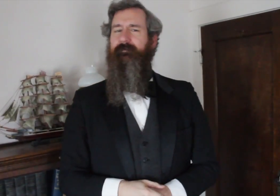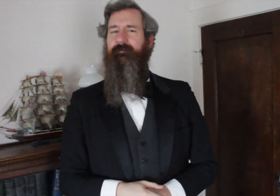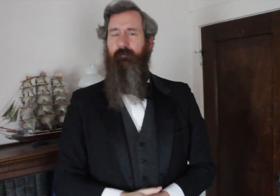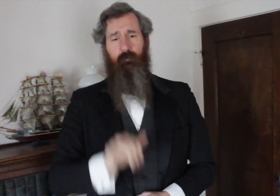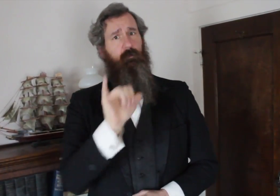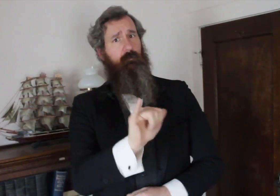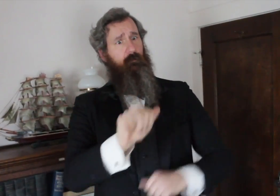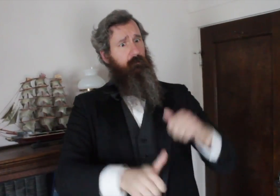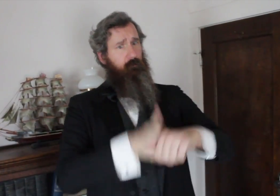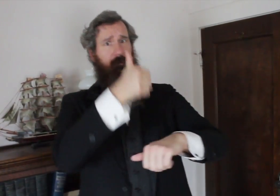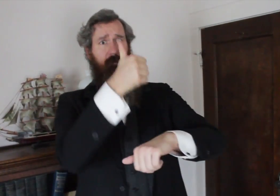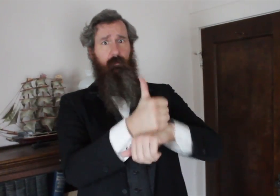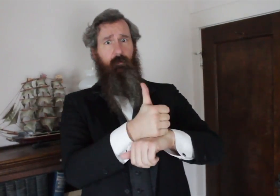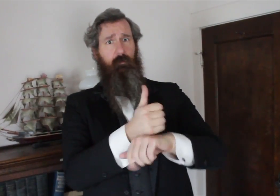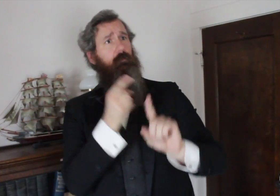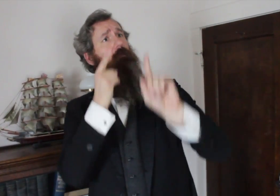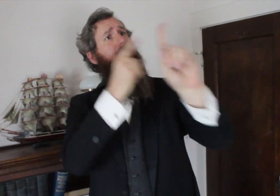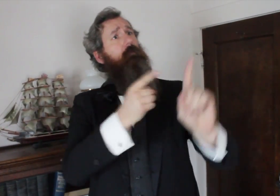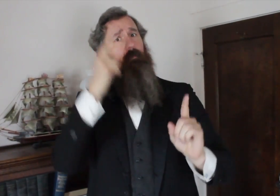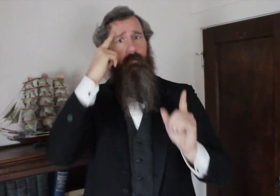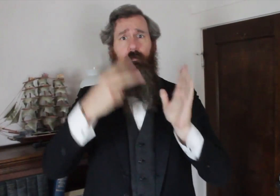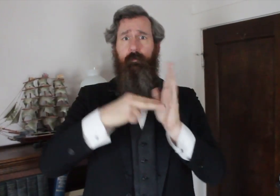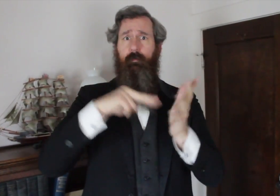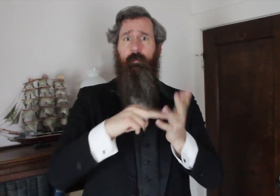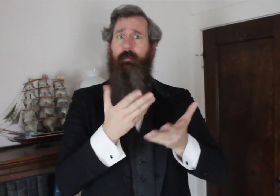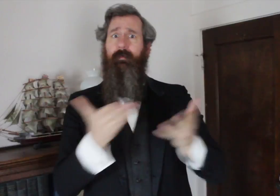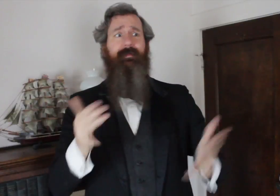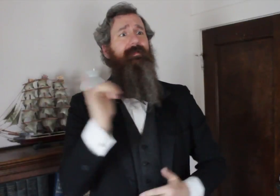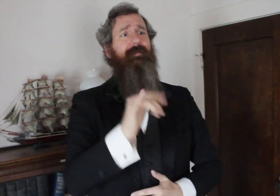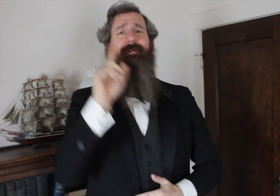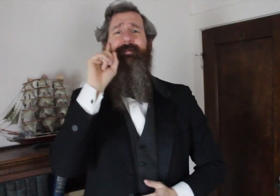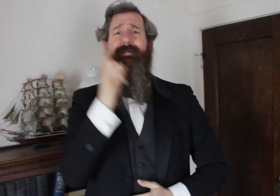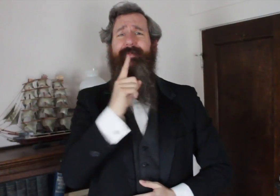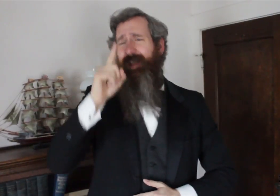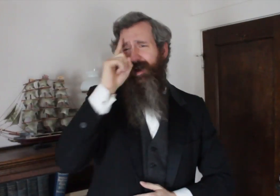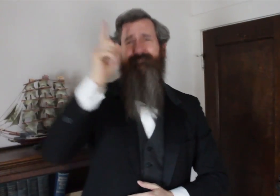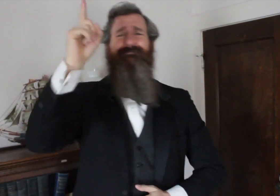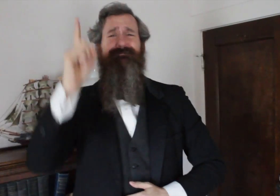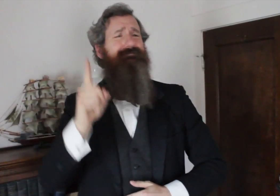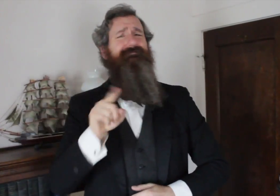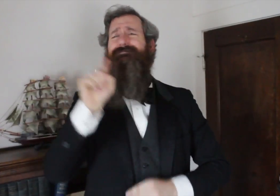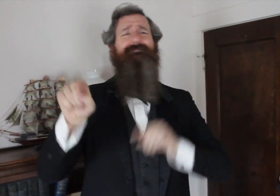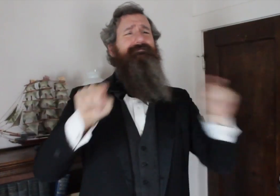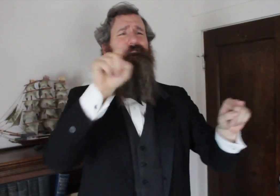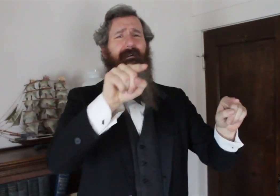The purpose of the organization was to promote the intellectual growth among the deaf people who lived